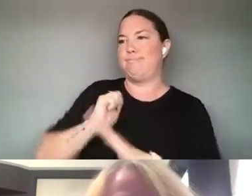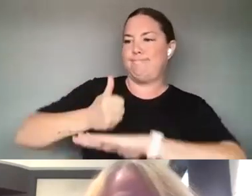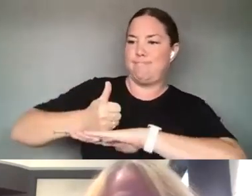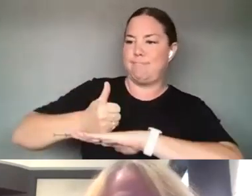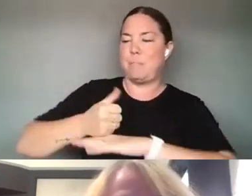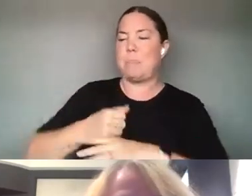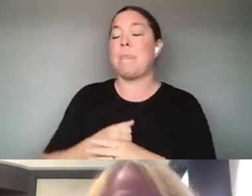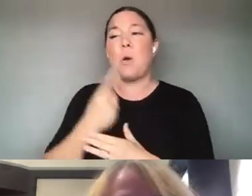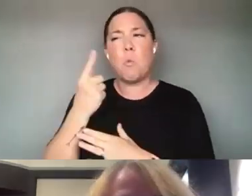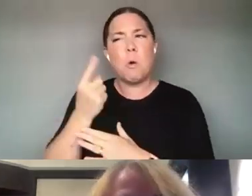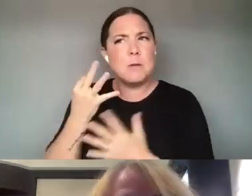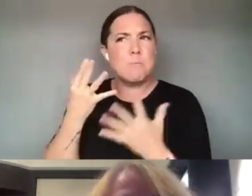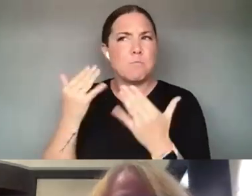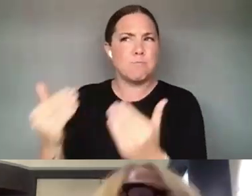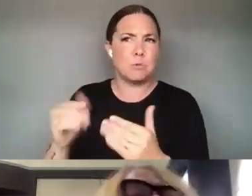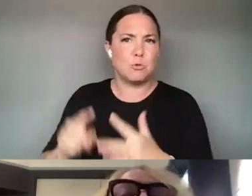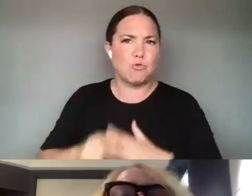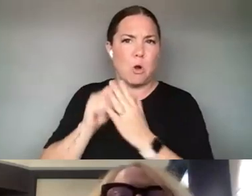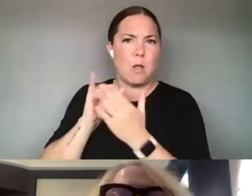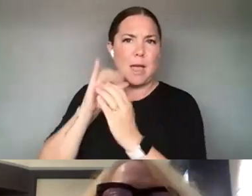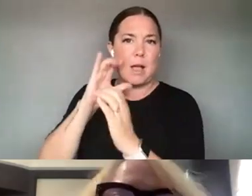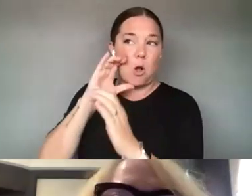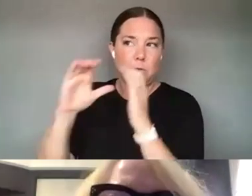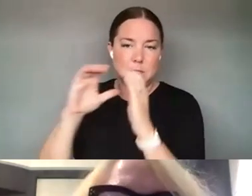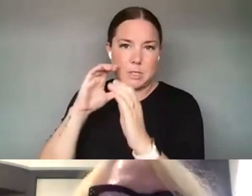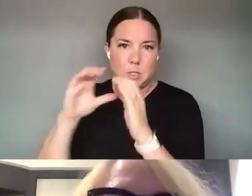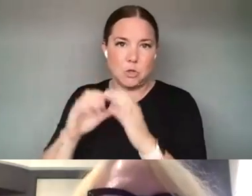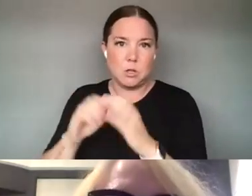BECAUSE YOU KNOW ONE OF THE MAIN QUESTIONS WE'RE TALKING ABOUT ARE THE FUNDING PRIORITIES